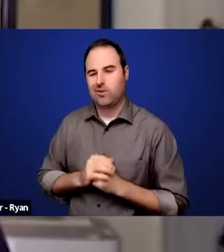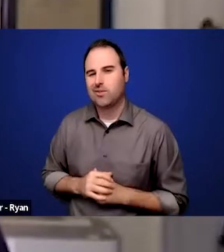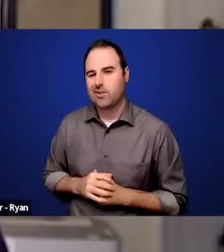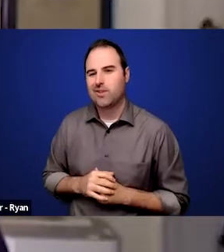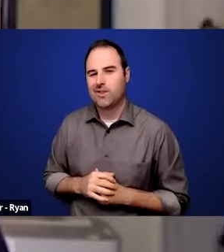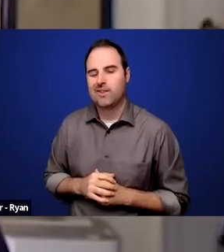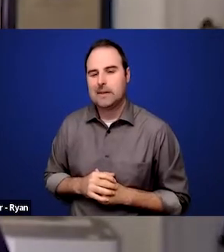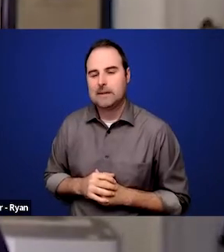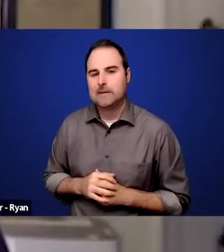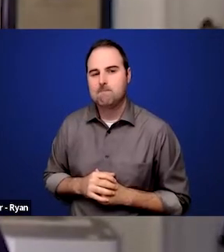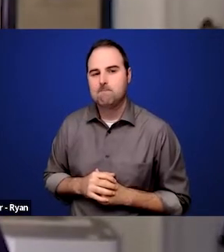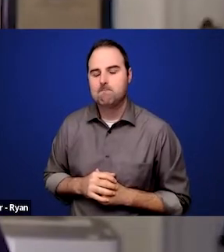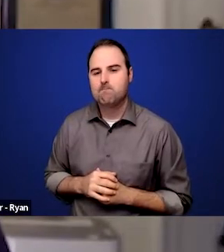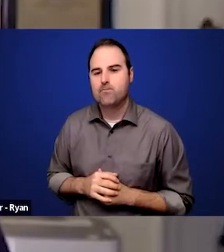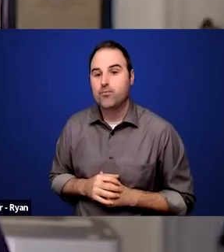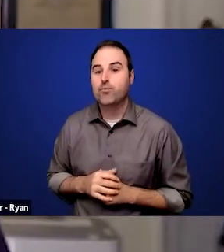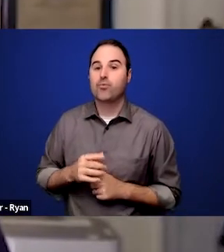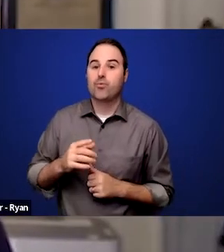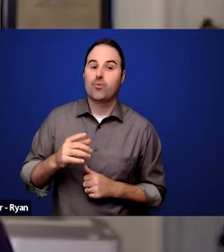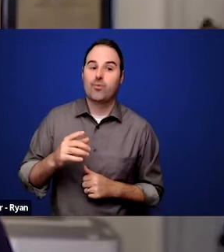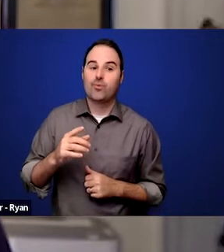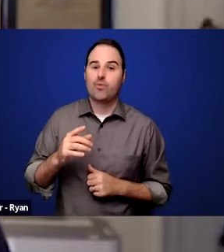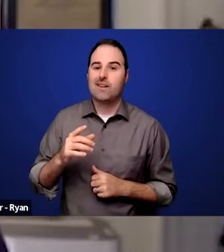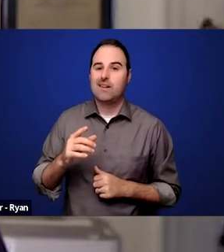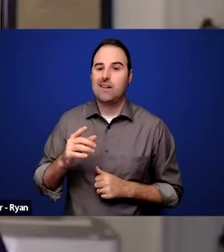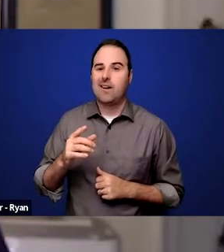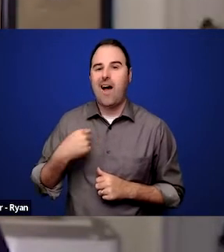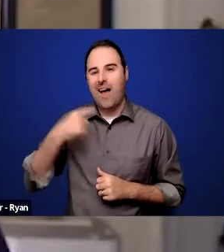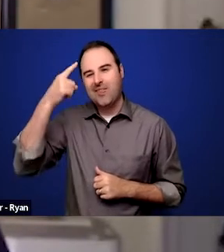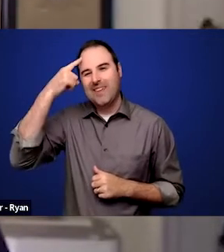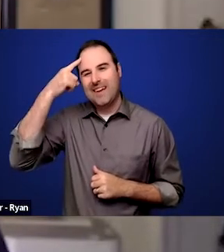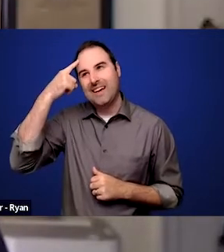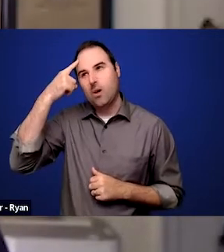that someone needs to work a hundred percent at home. And I'm not saying the,